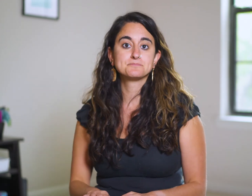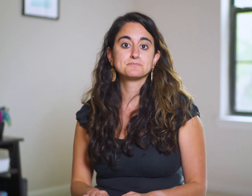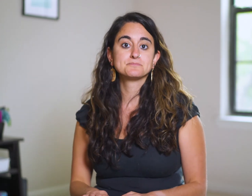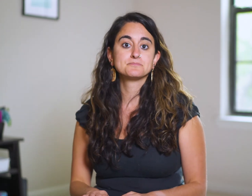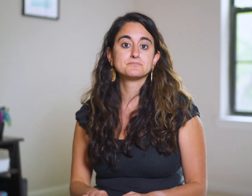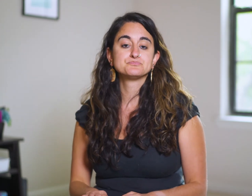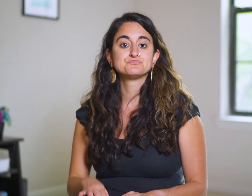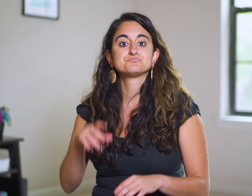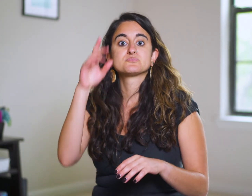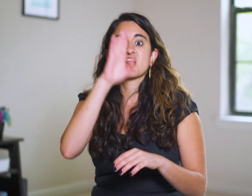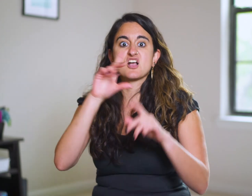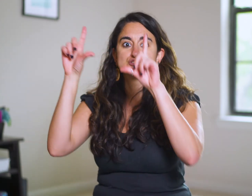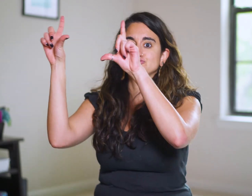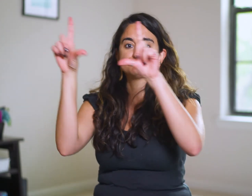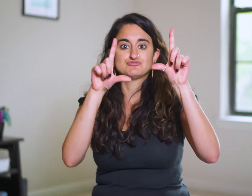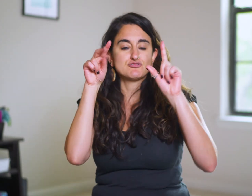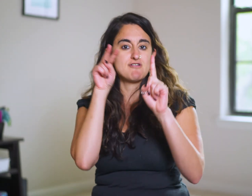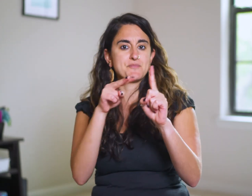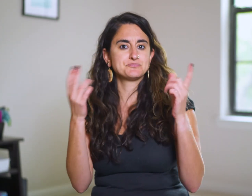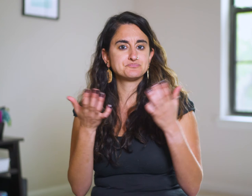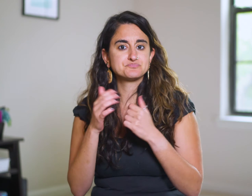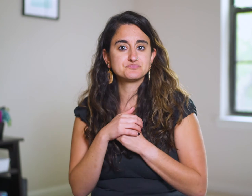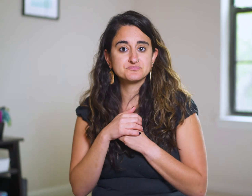The God Shot: